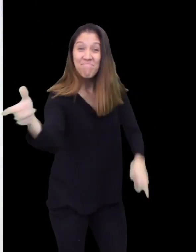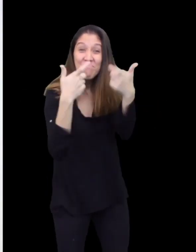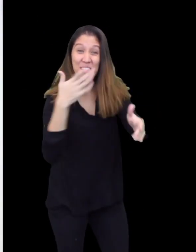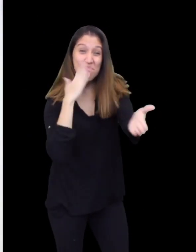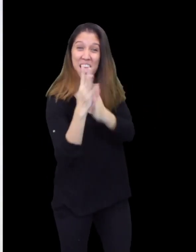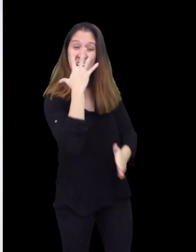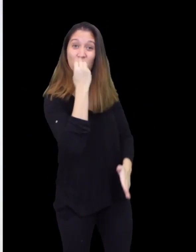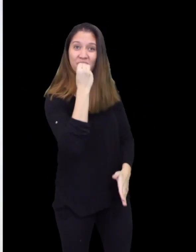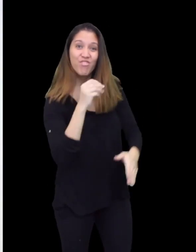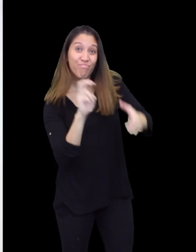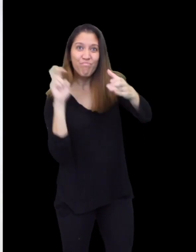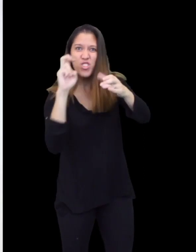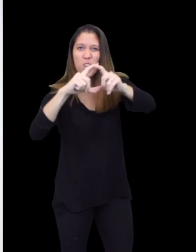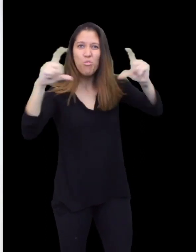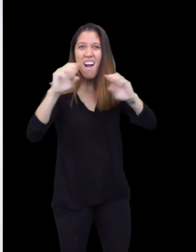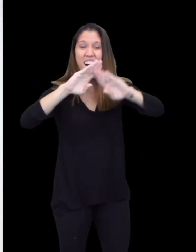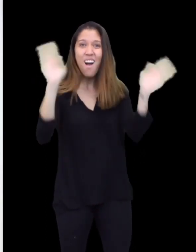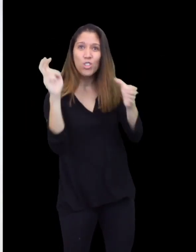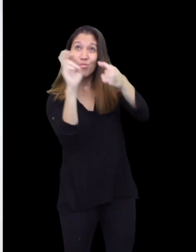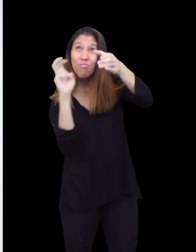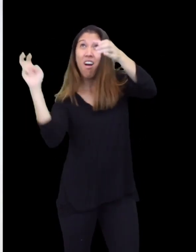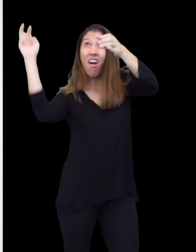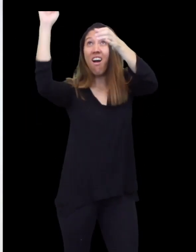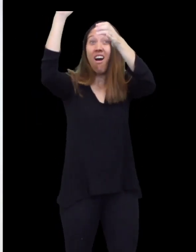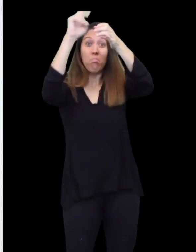The Wolf climbed up the house made of bricks.